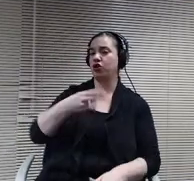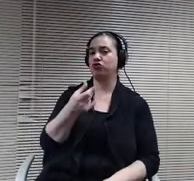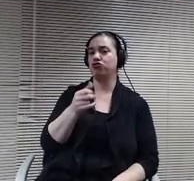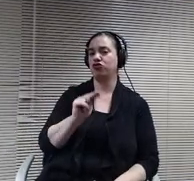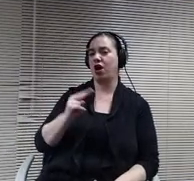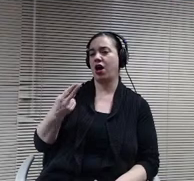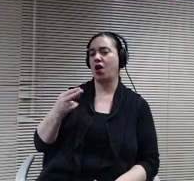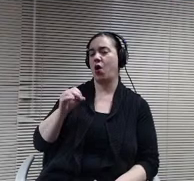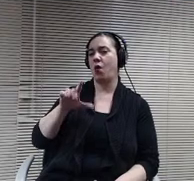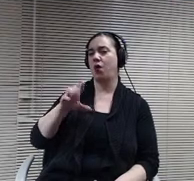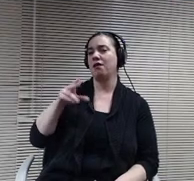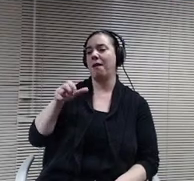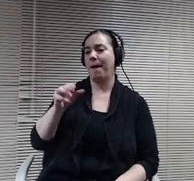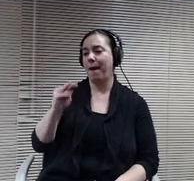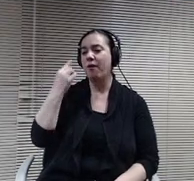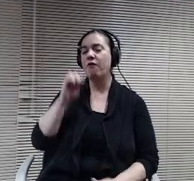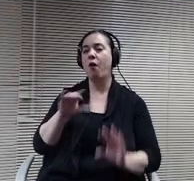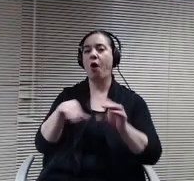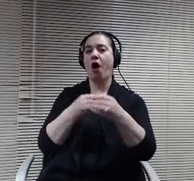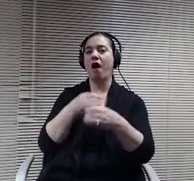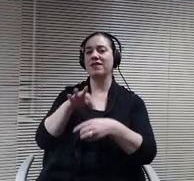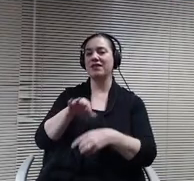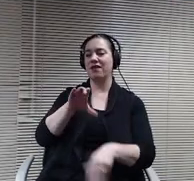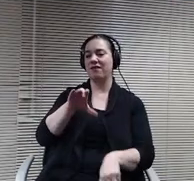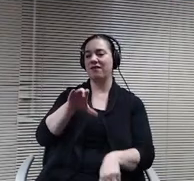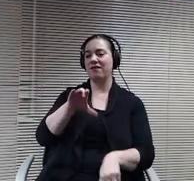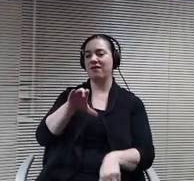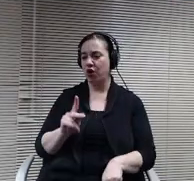John has been exceptional board member and that had that